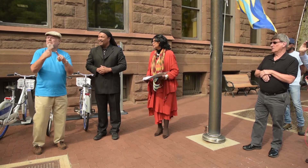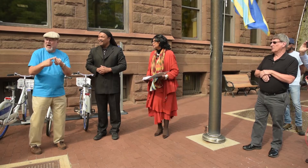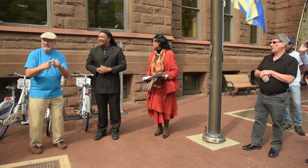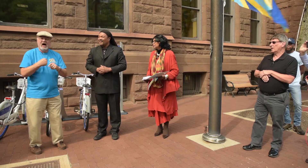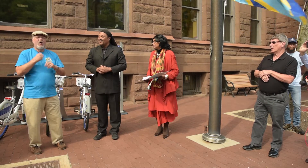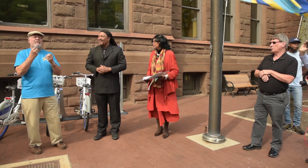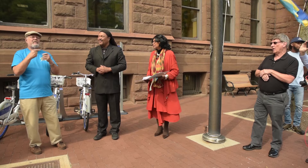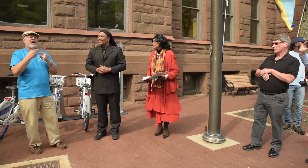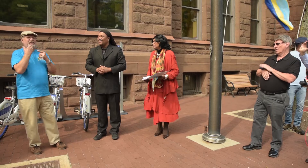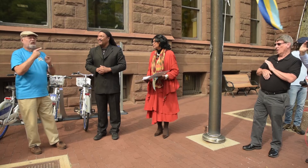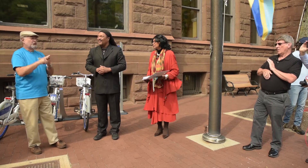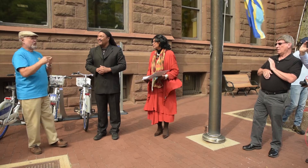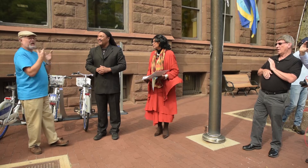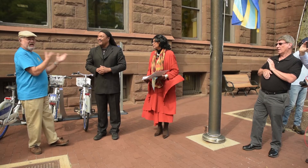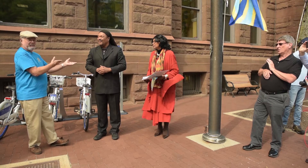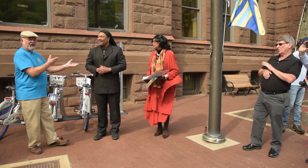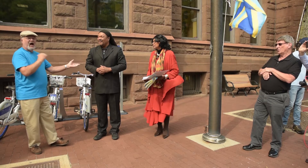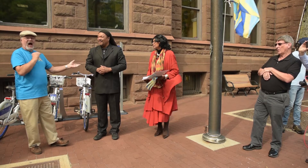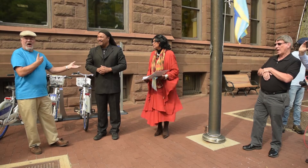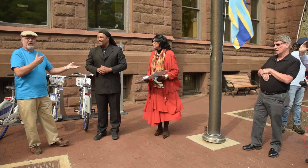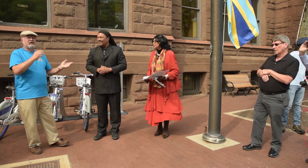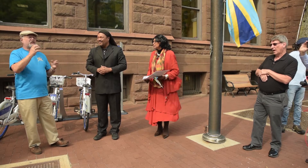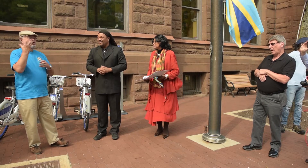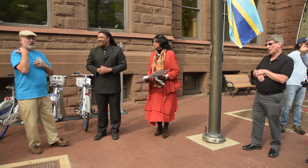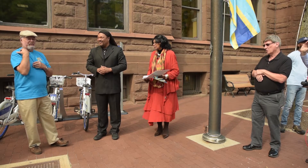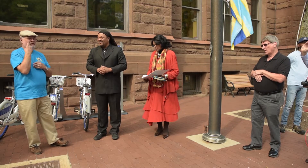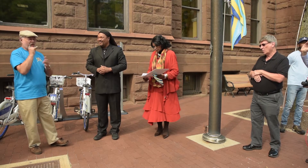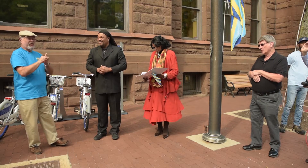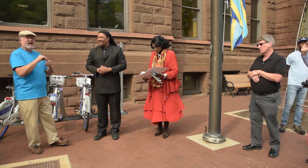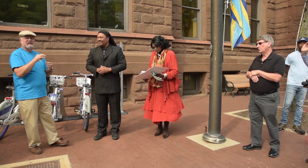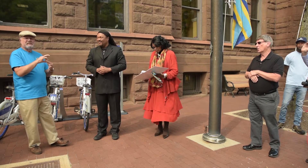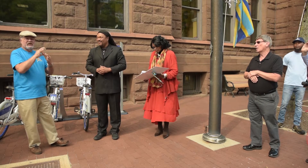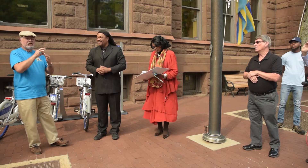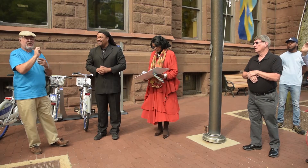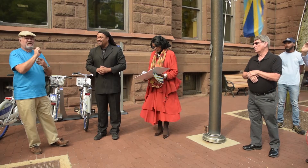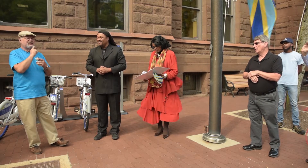see this flag raised plus many thanks to Fred our chairperson for your special